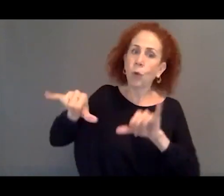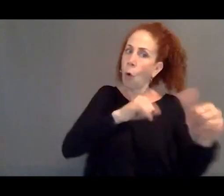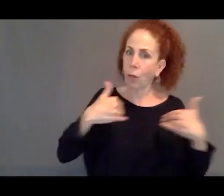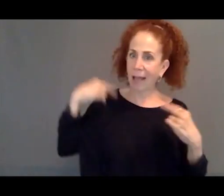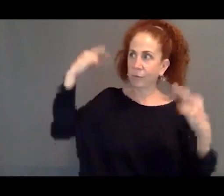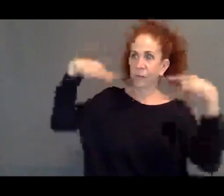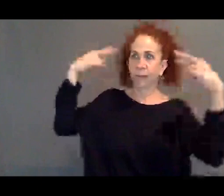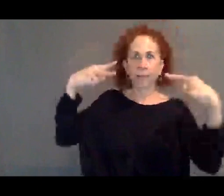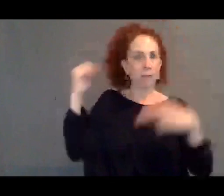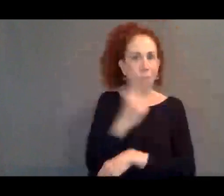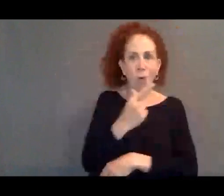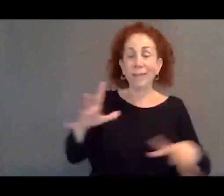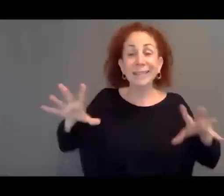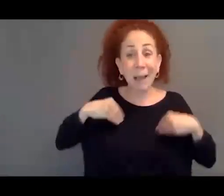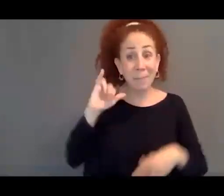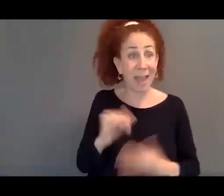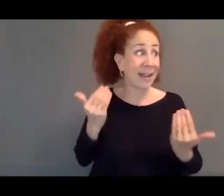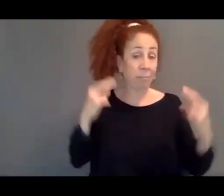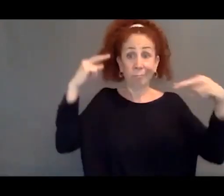We accept surveillance.